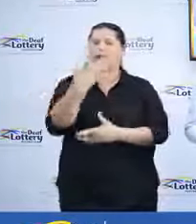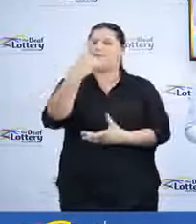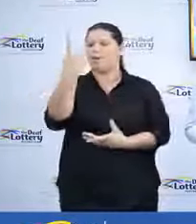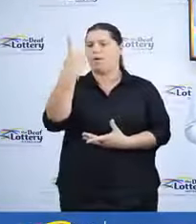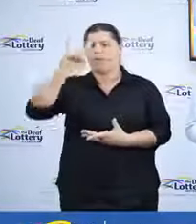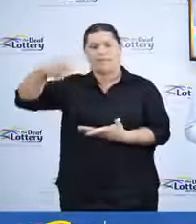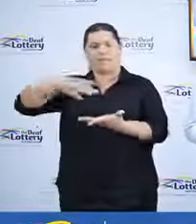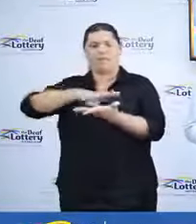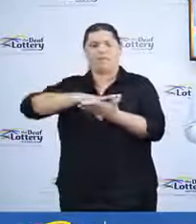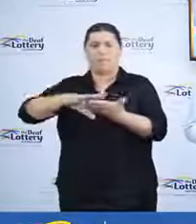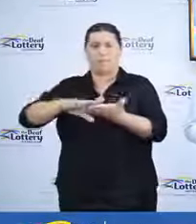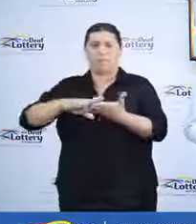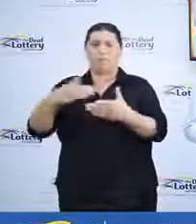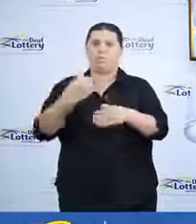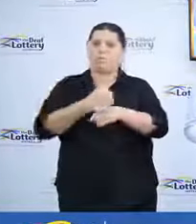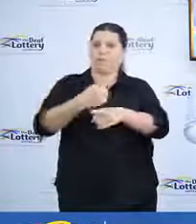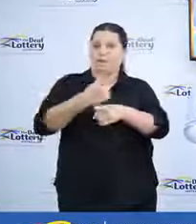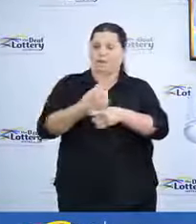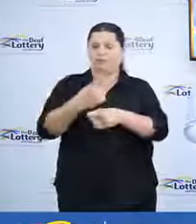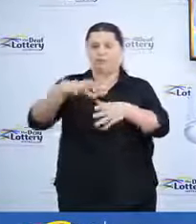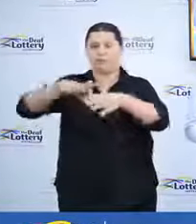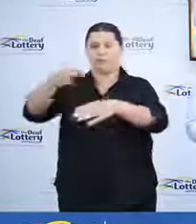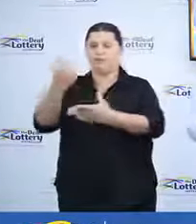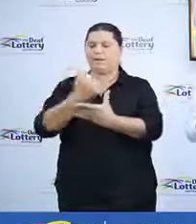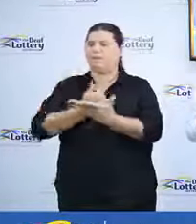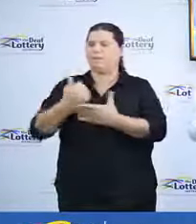every Friday and you can now find out if you're a winner